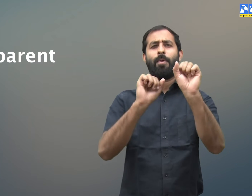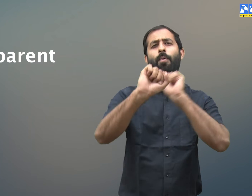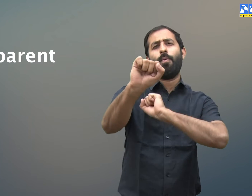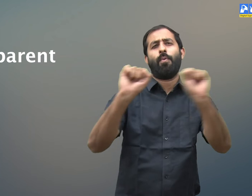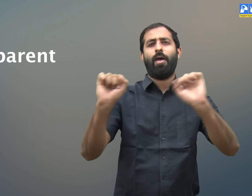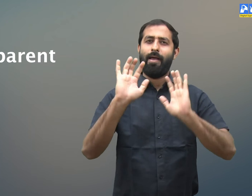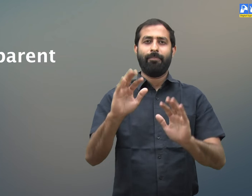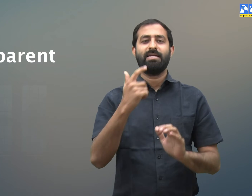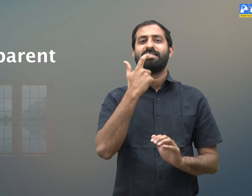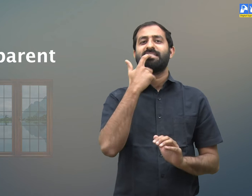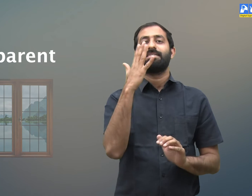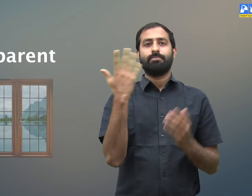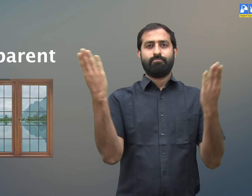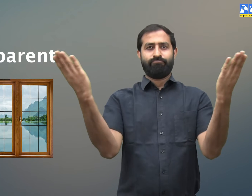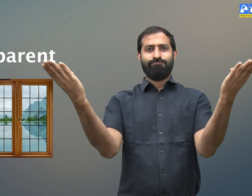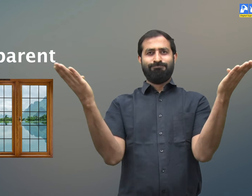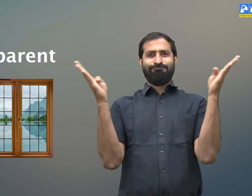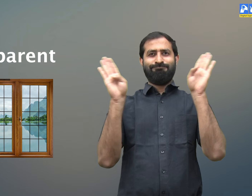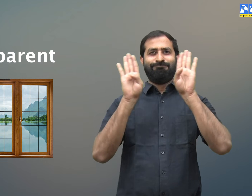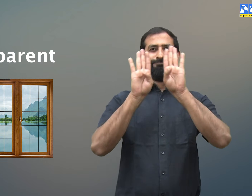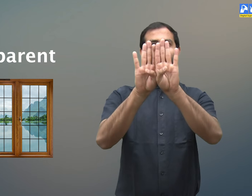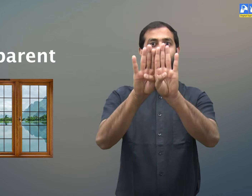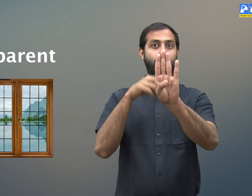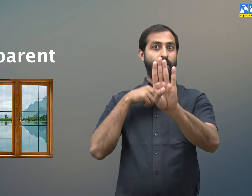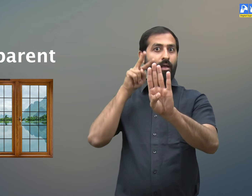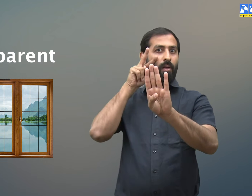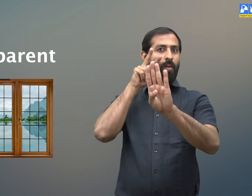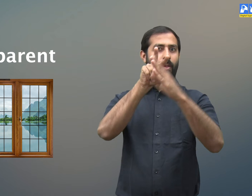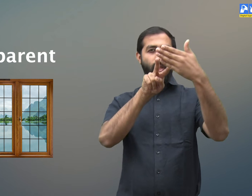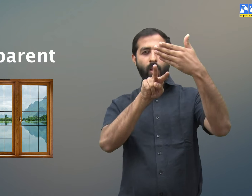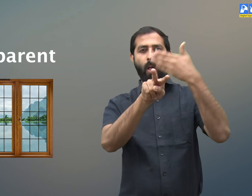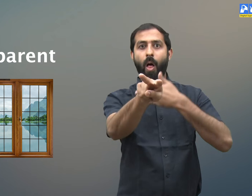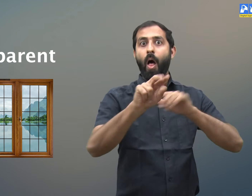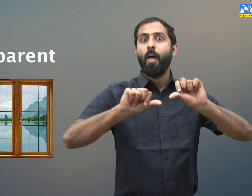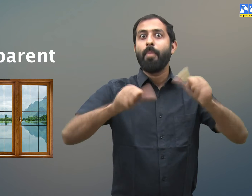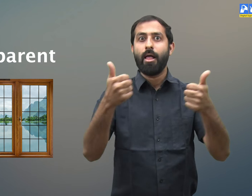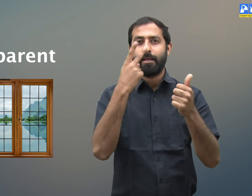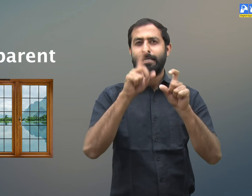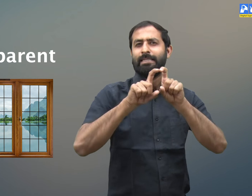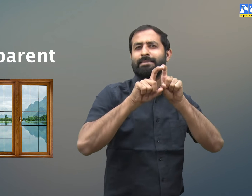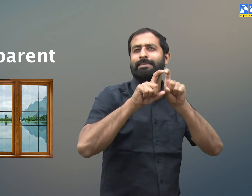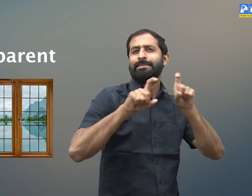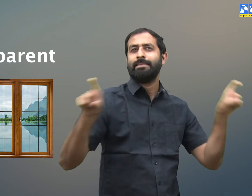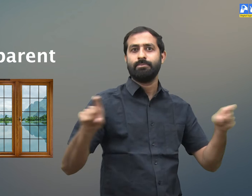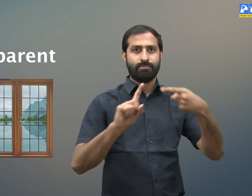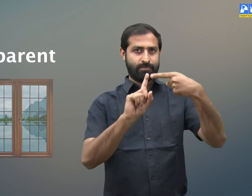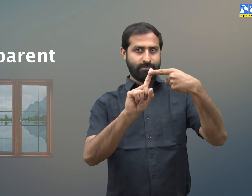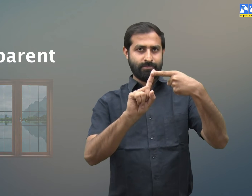We all have glass windows in our house. It is an example of transparent material as we can see through them clearly.